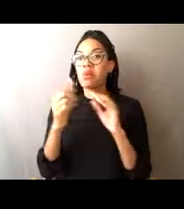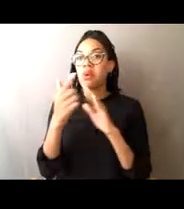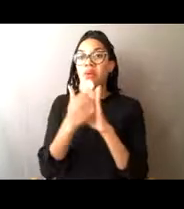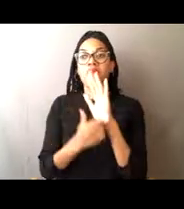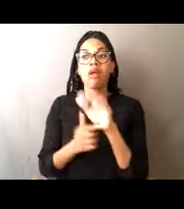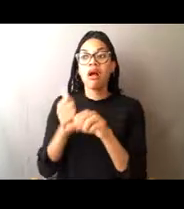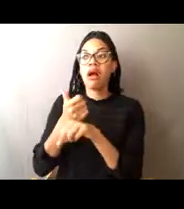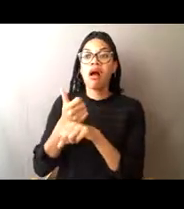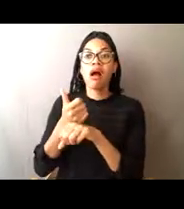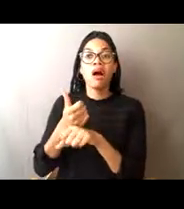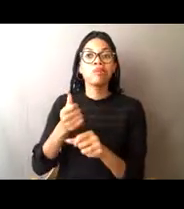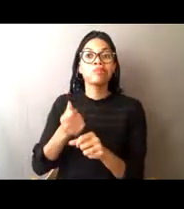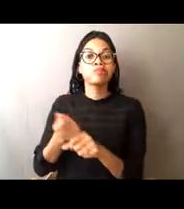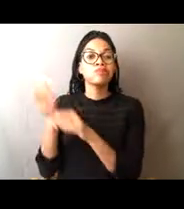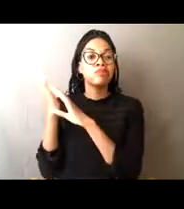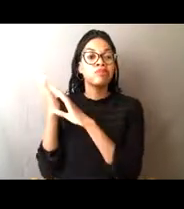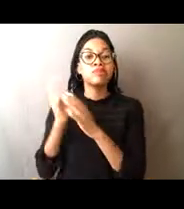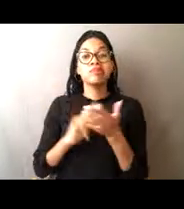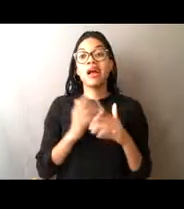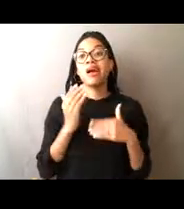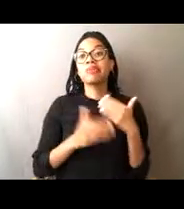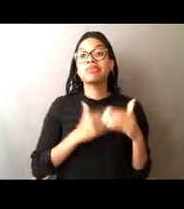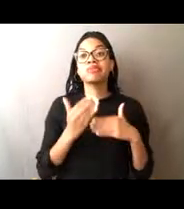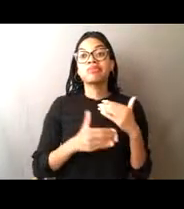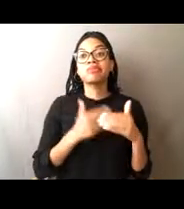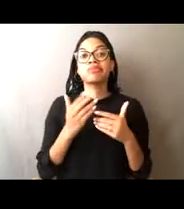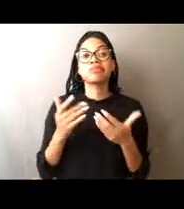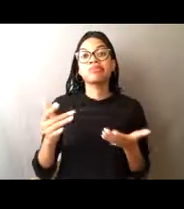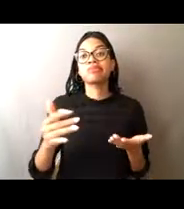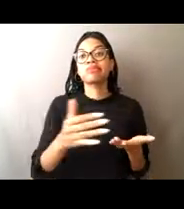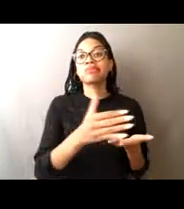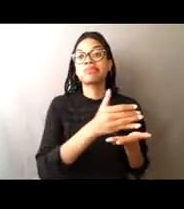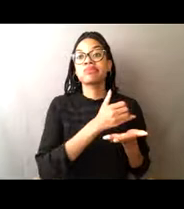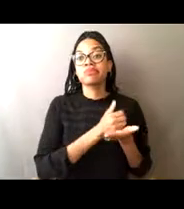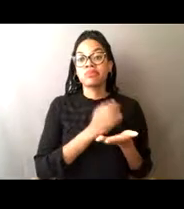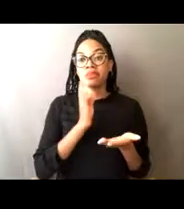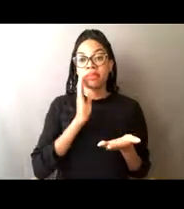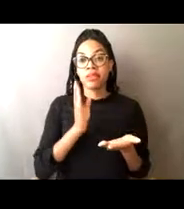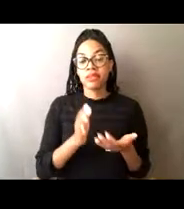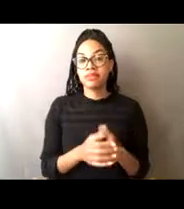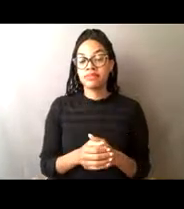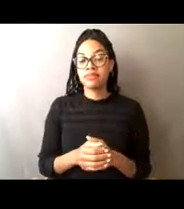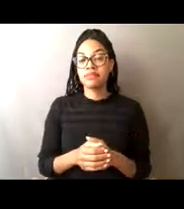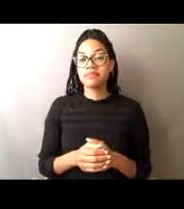and the rules and the quotas that management and data have and science have set.